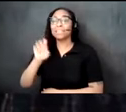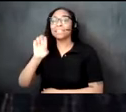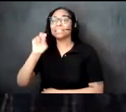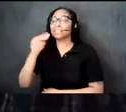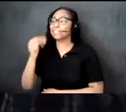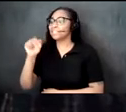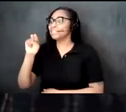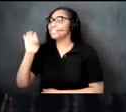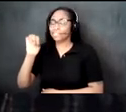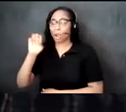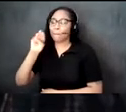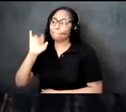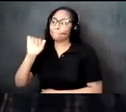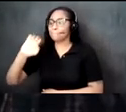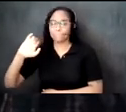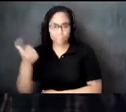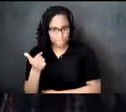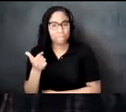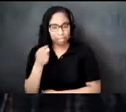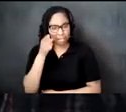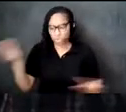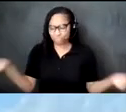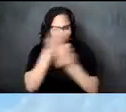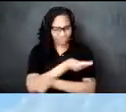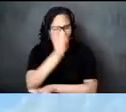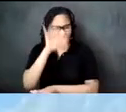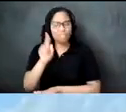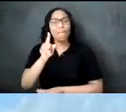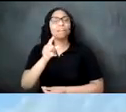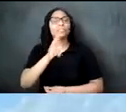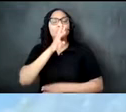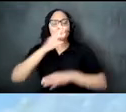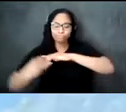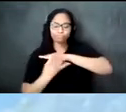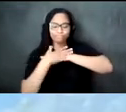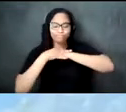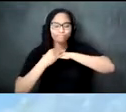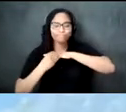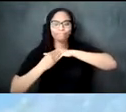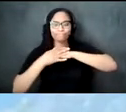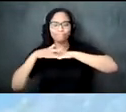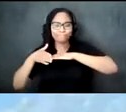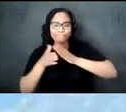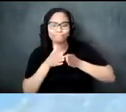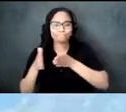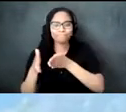coast of somalia and followed the shoreline down to the mozambique channel in the period